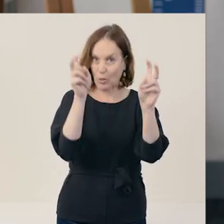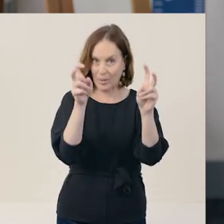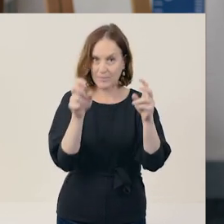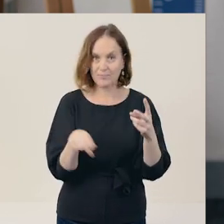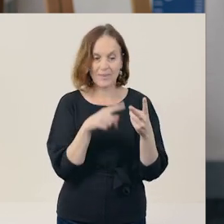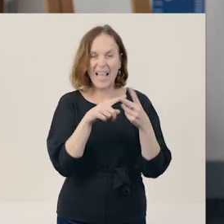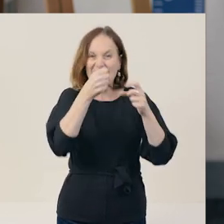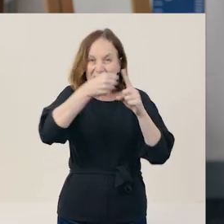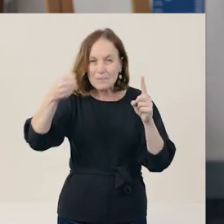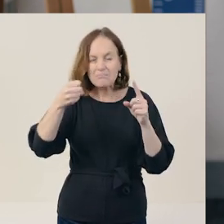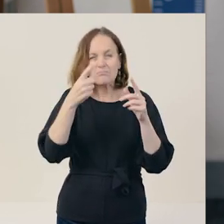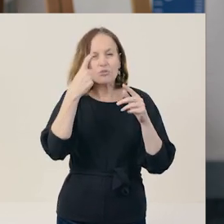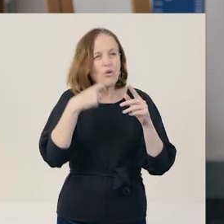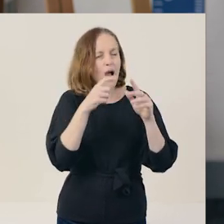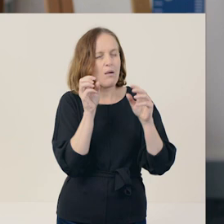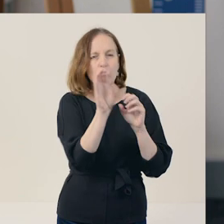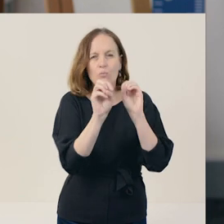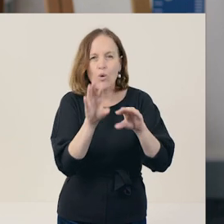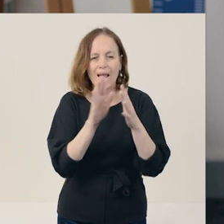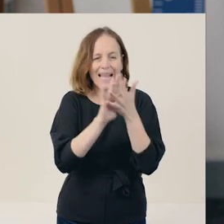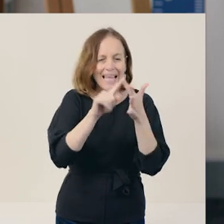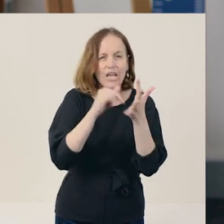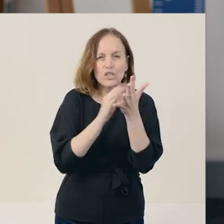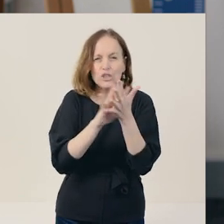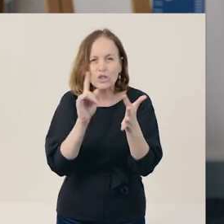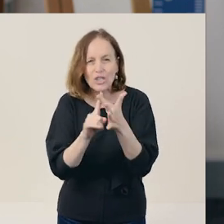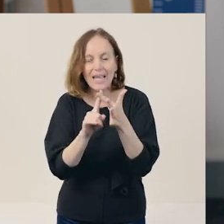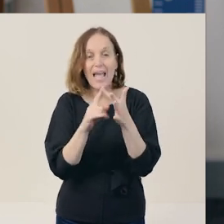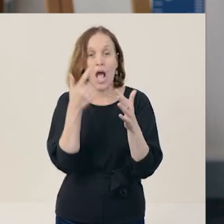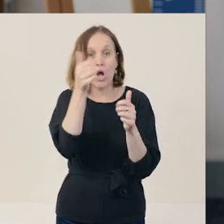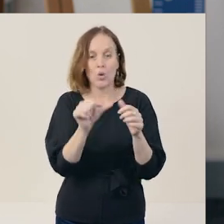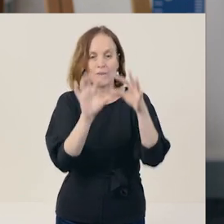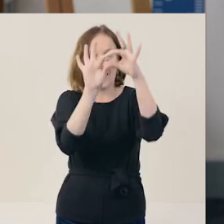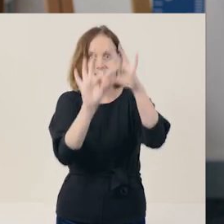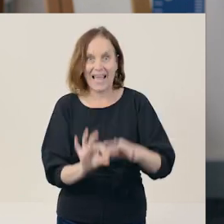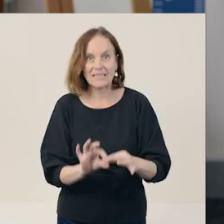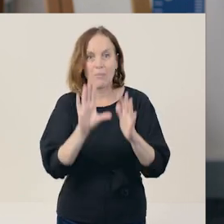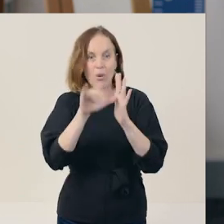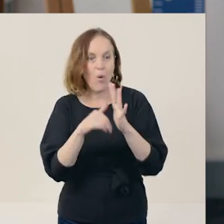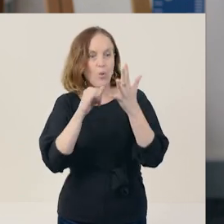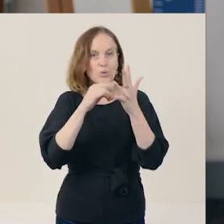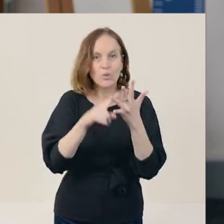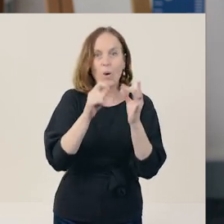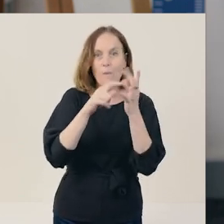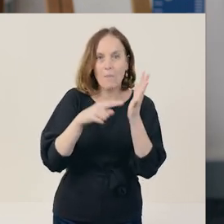Experiment with pronoun referencing, and use text connectives to link your ideas.